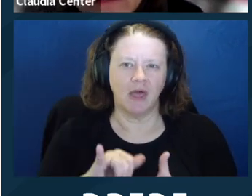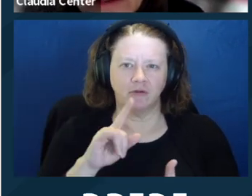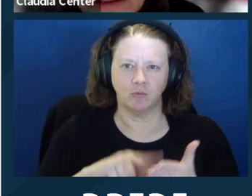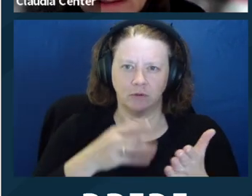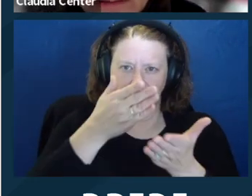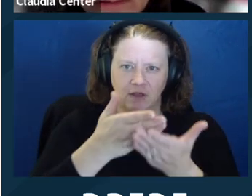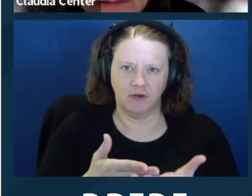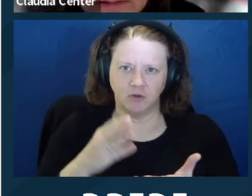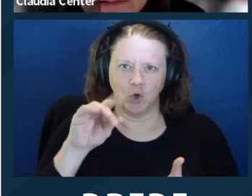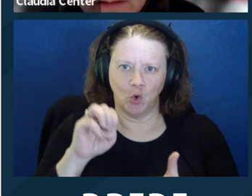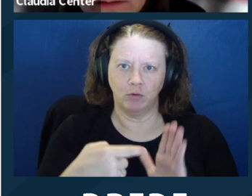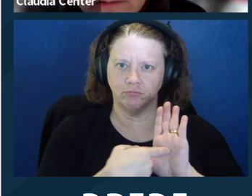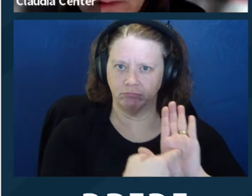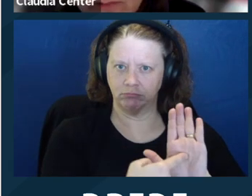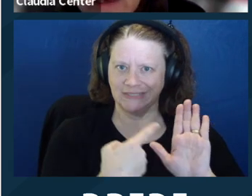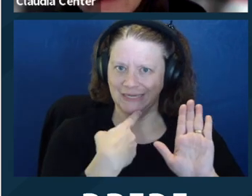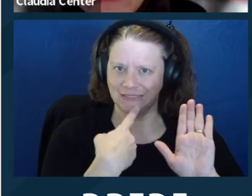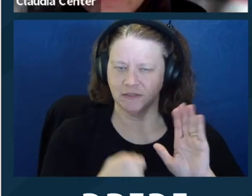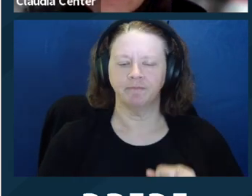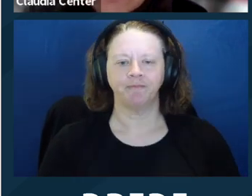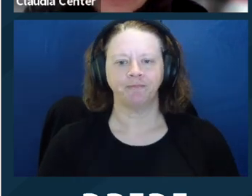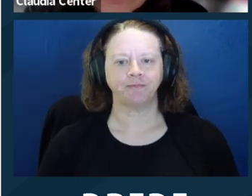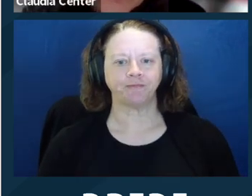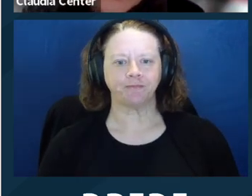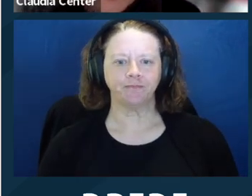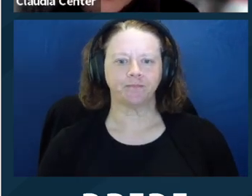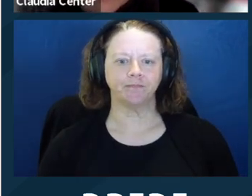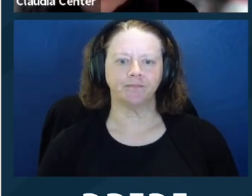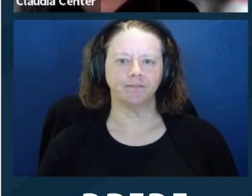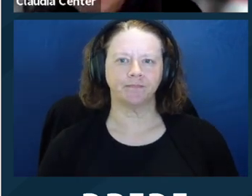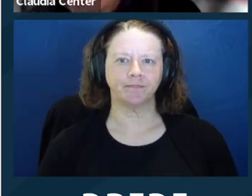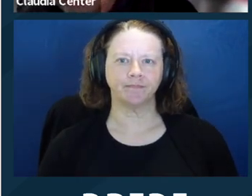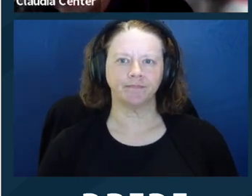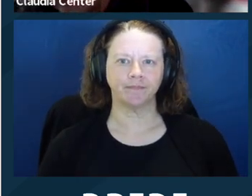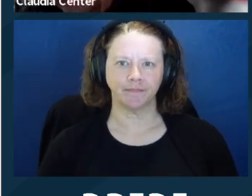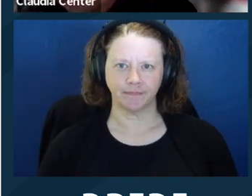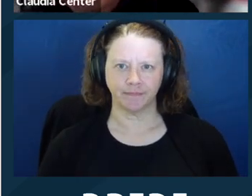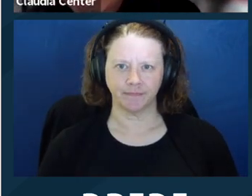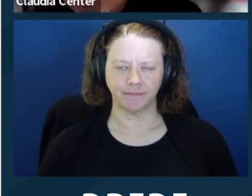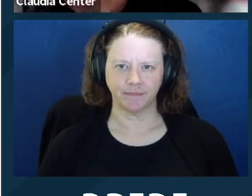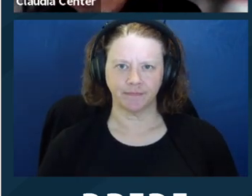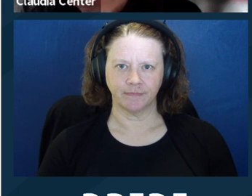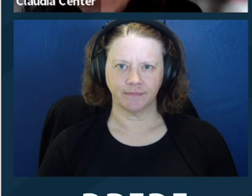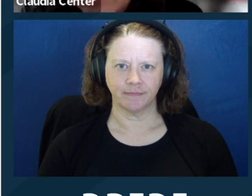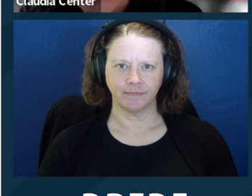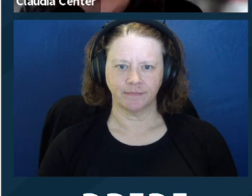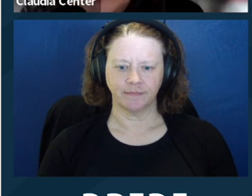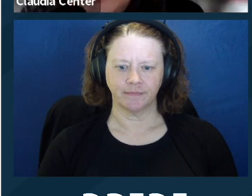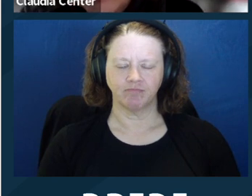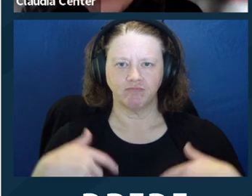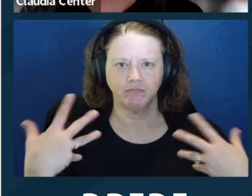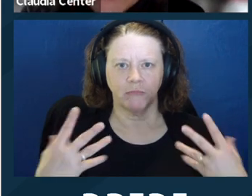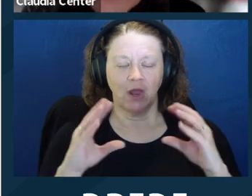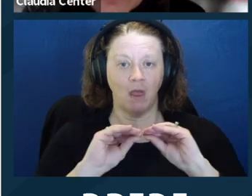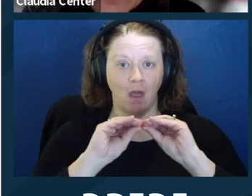And so obviously, you know, we have sign language interpreters here. People may have language